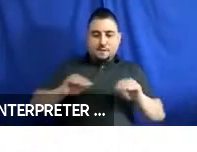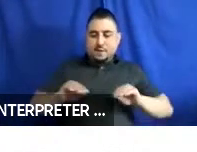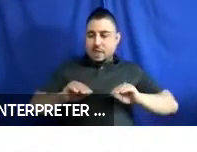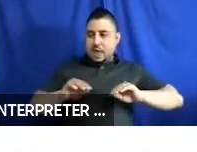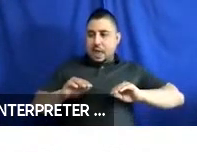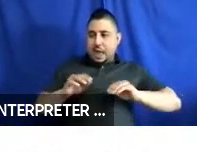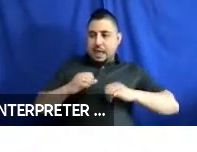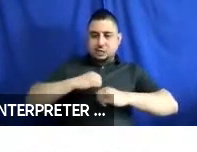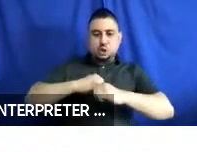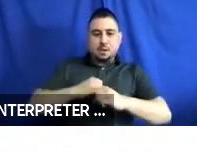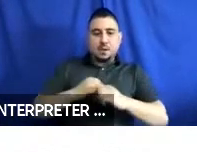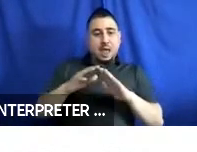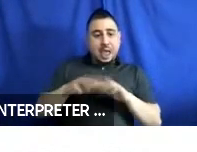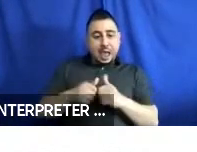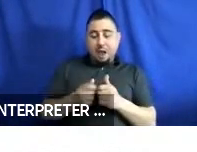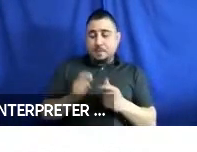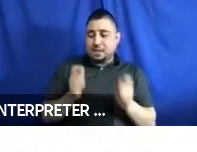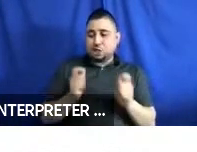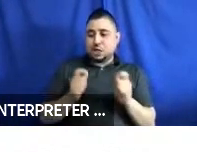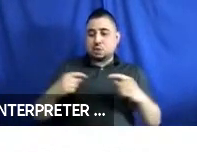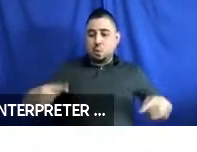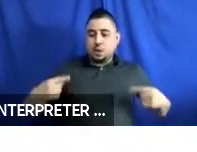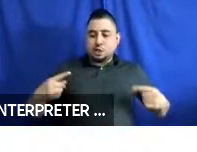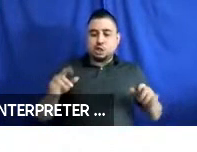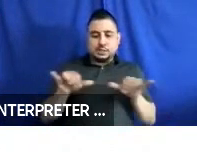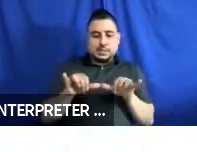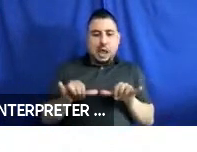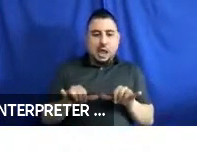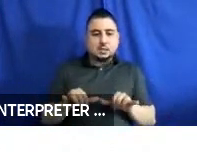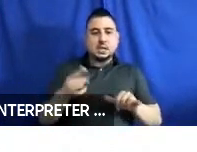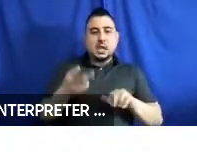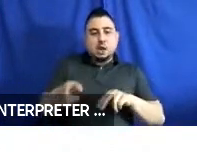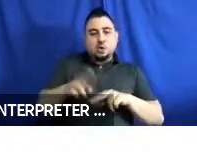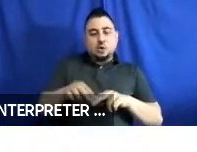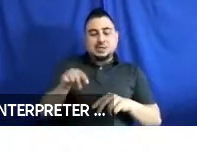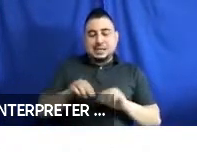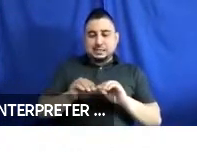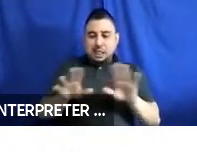by changing wheelchair dimensions. We also know that increasing these clearances just